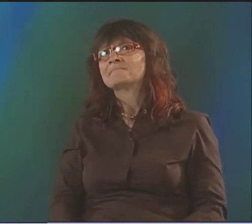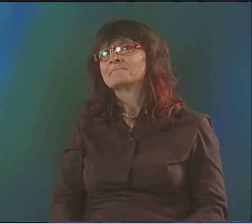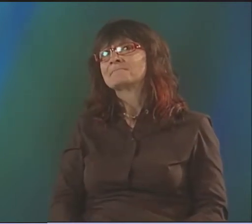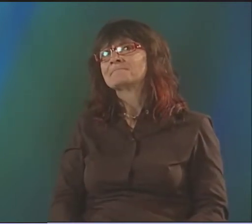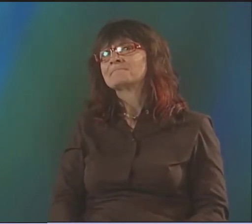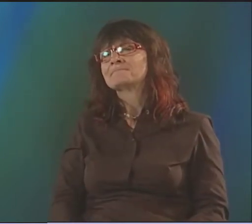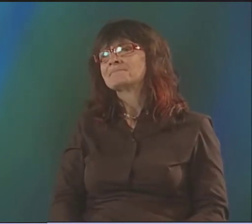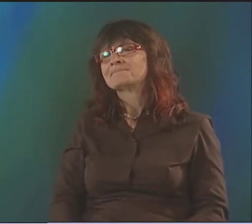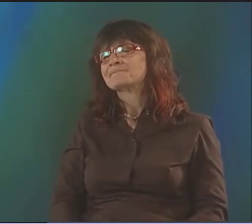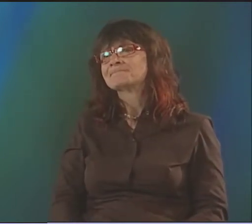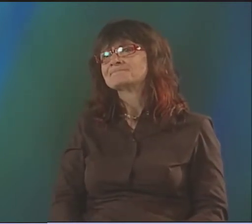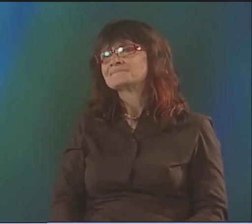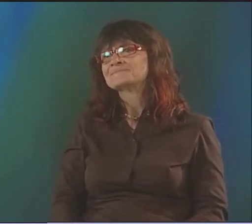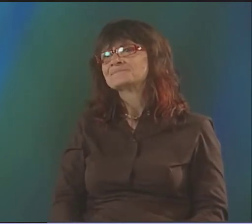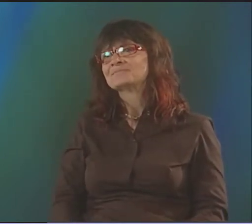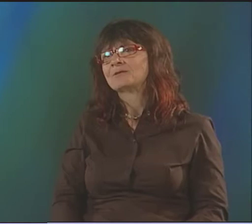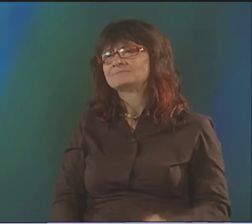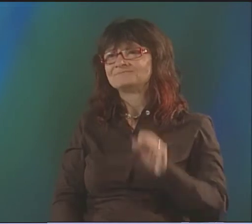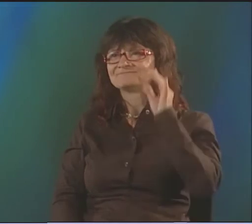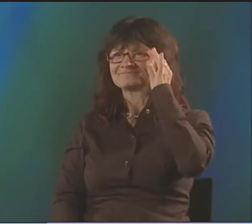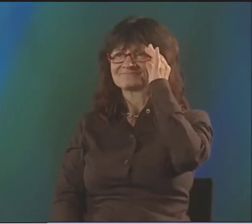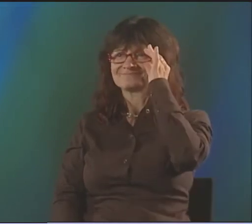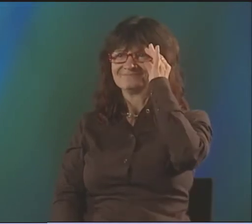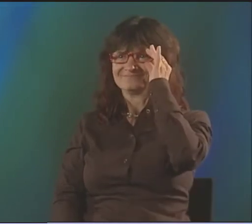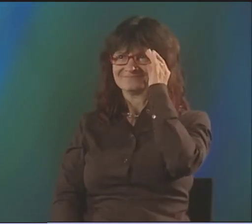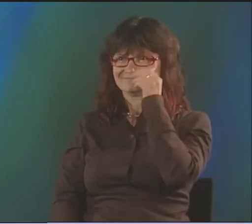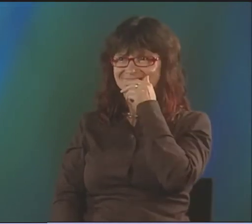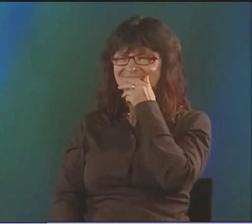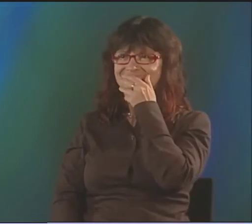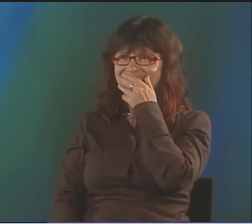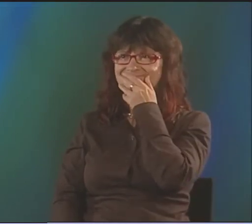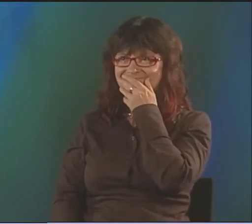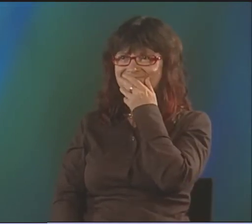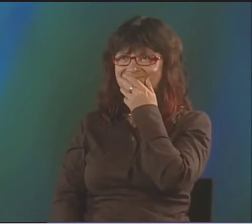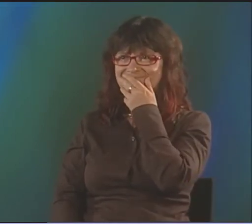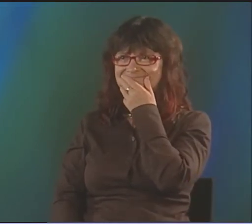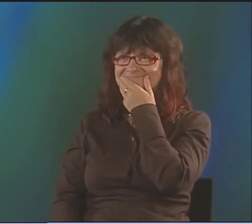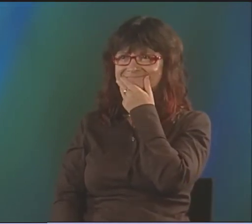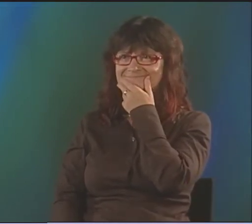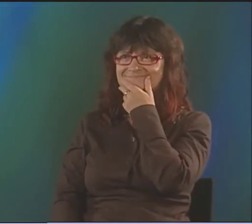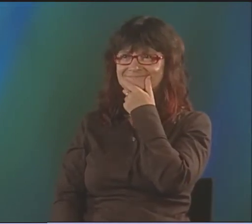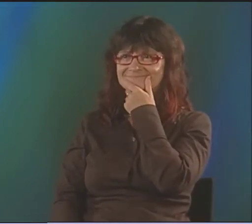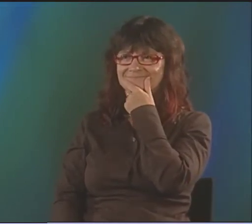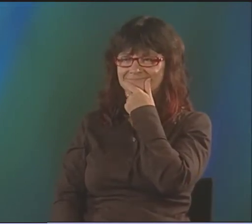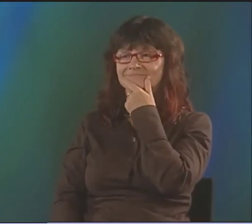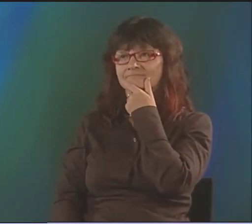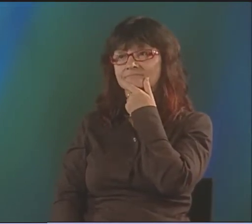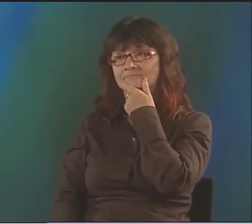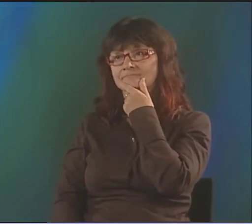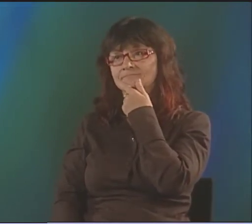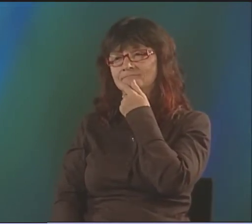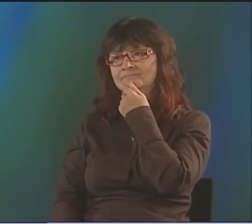BUT MY POEMS AREN'T NECESSARILY RELATED TO DEAFNESS OR BEING DEAF AT ALL.